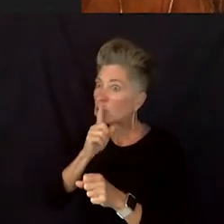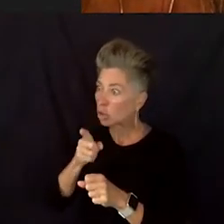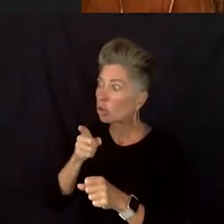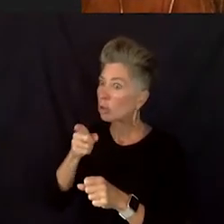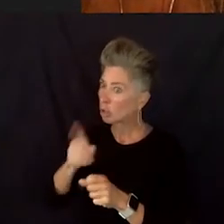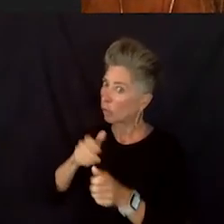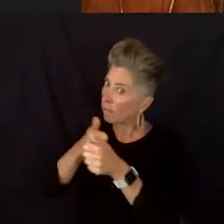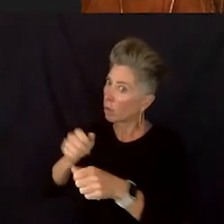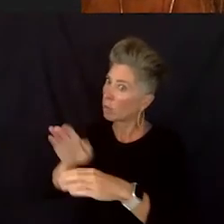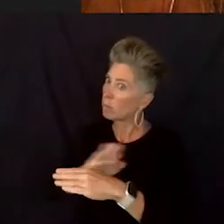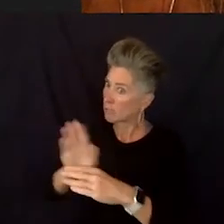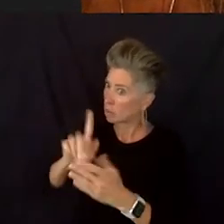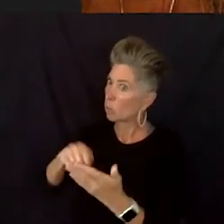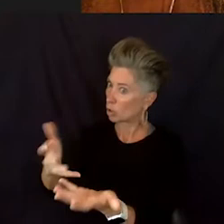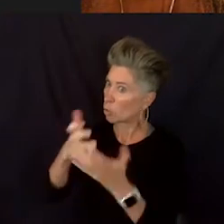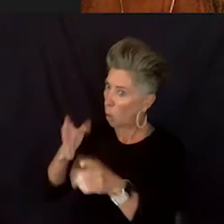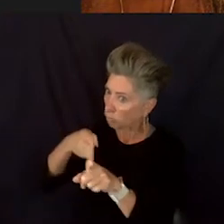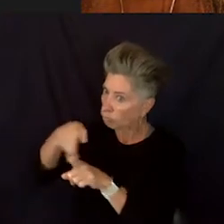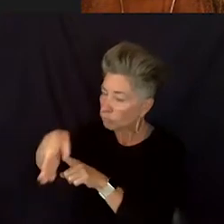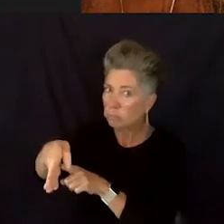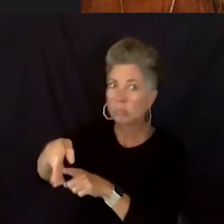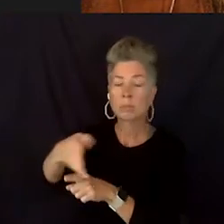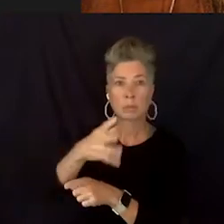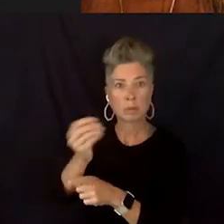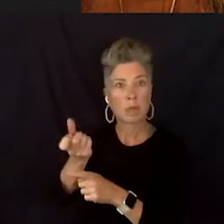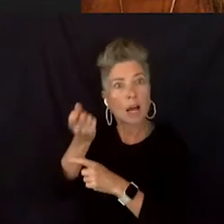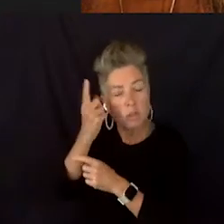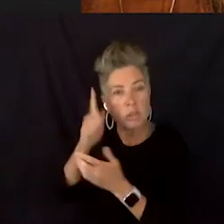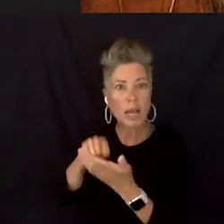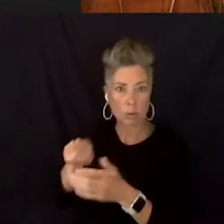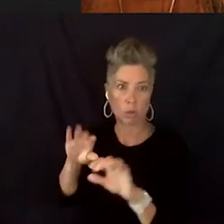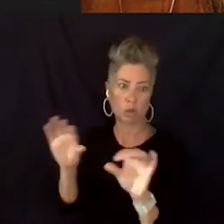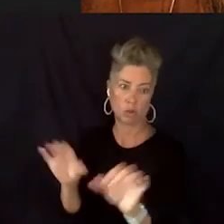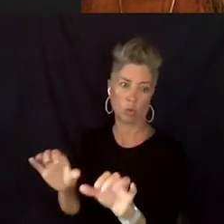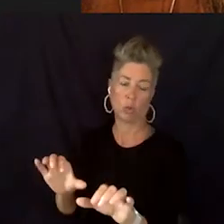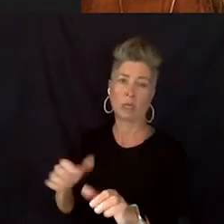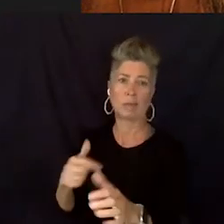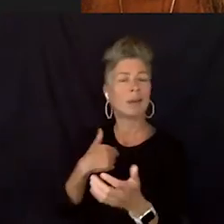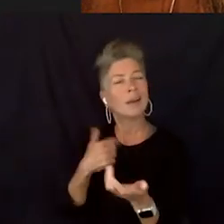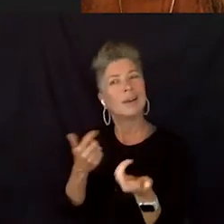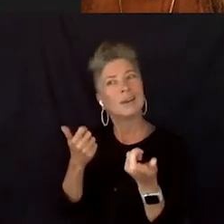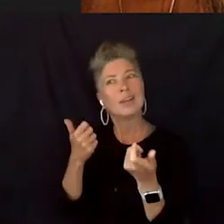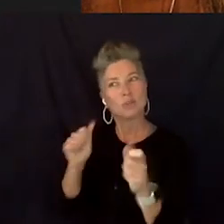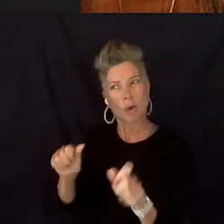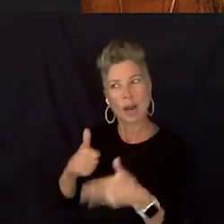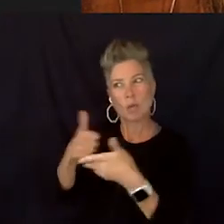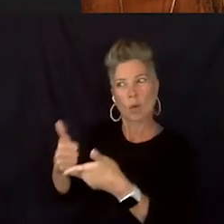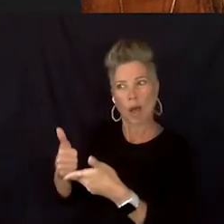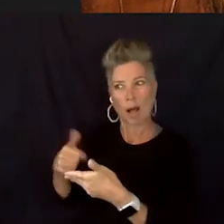Um, understand the business that you doing. I just try to get them to understand like you have to be a well-rounded person.